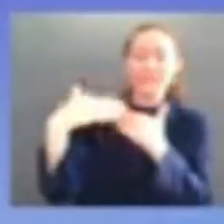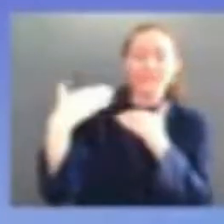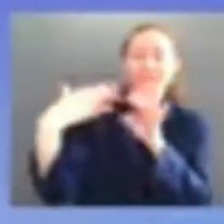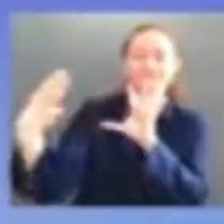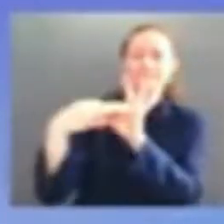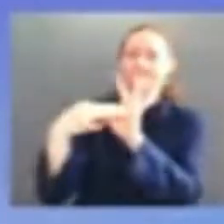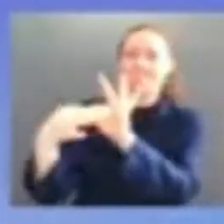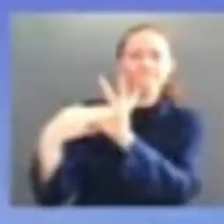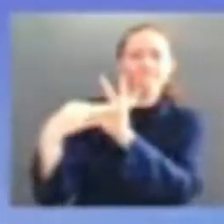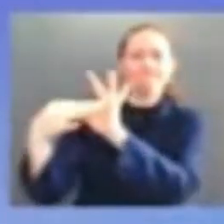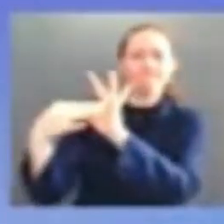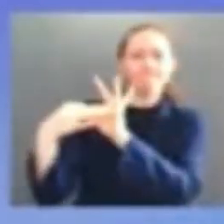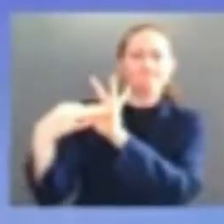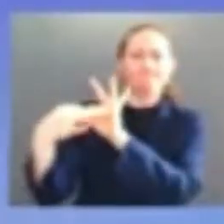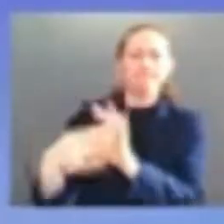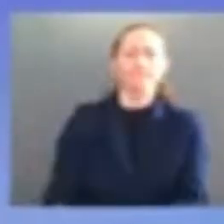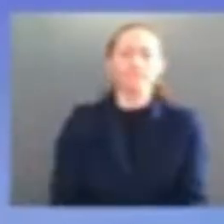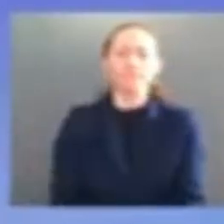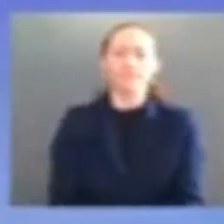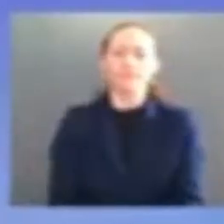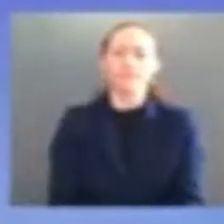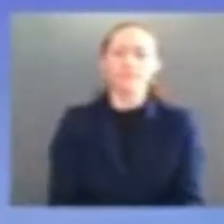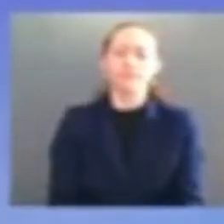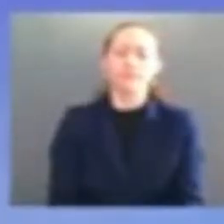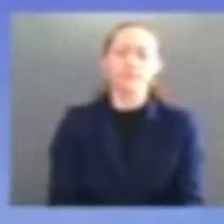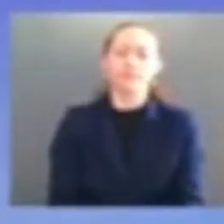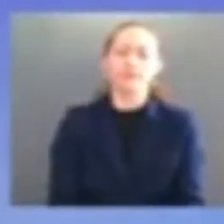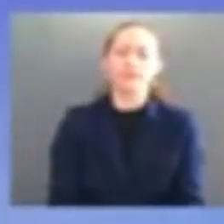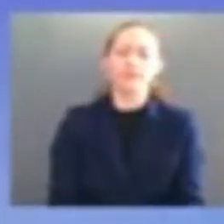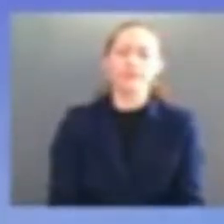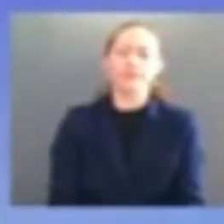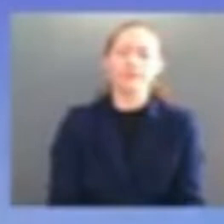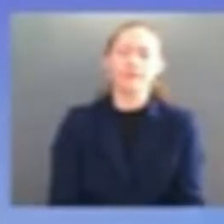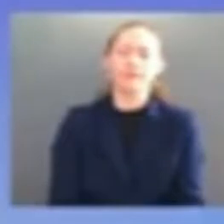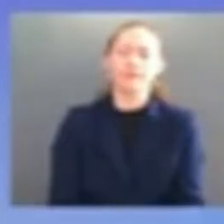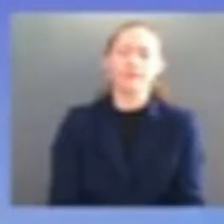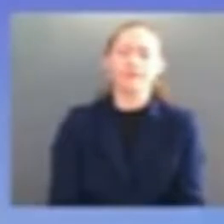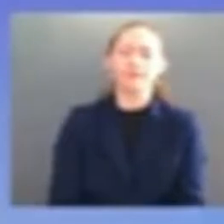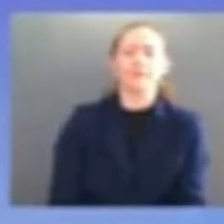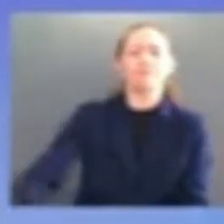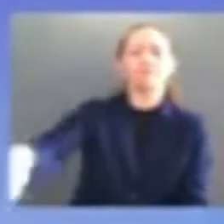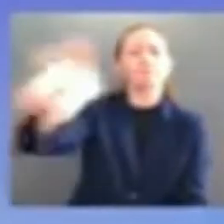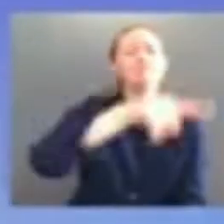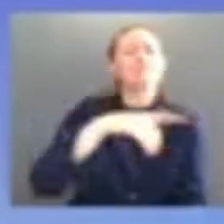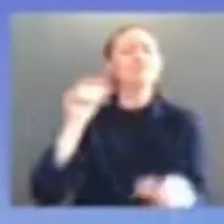your life where there was a teacher a family member a neighbor somebody somebody who made